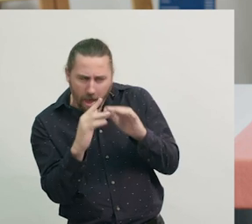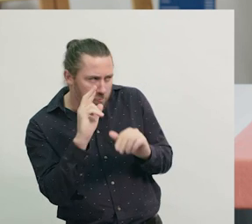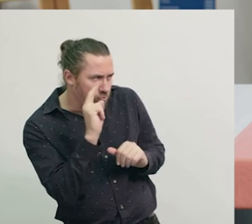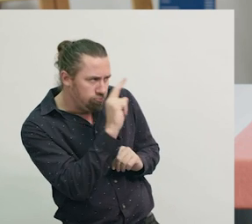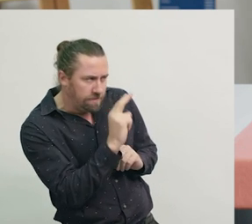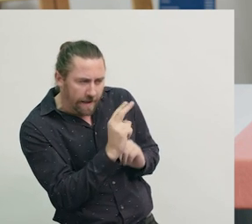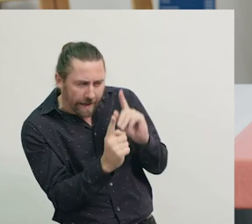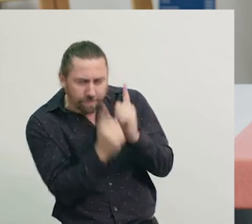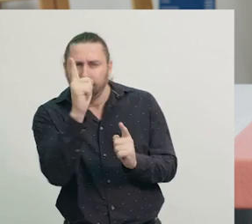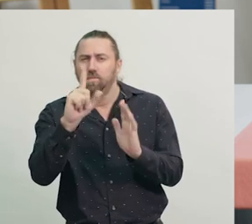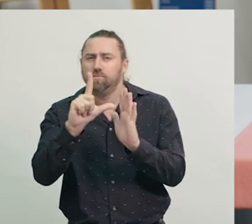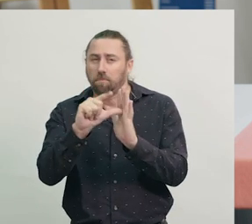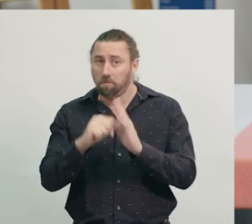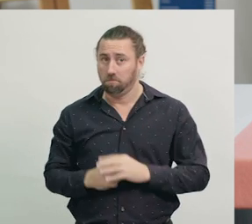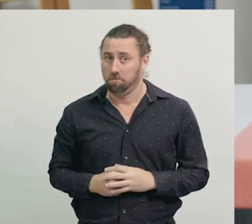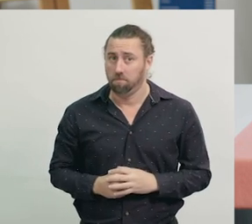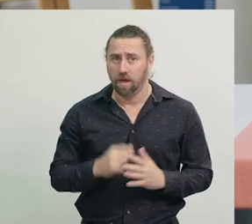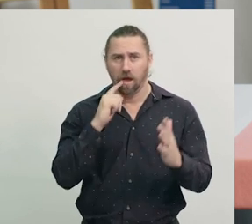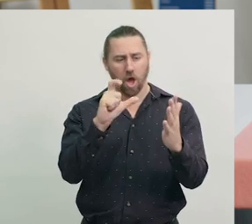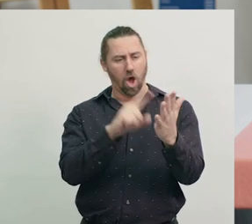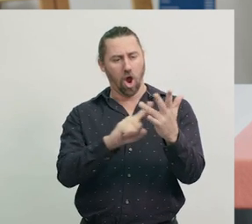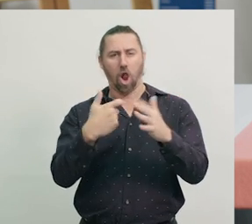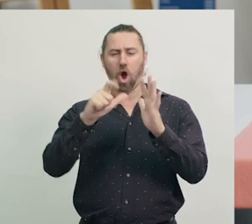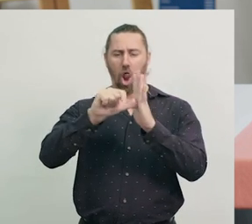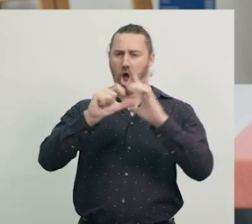We know that clocks can be used to measure the time.